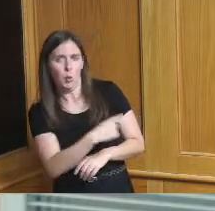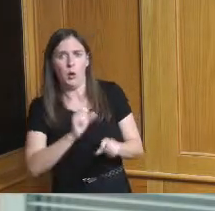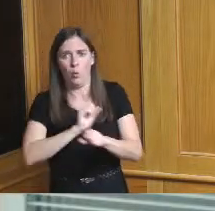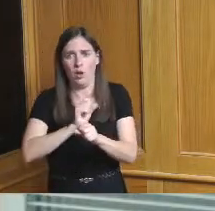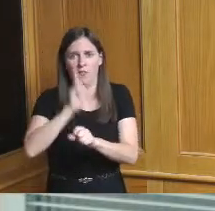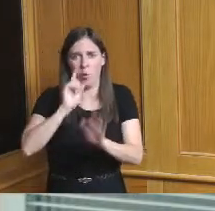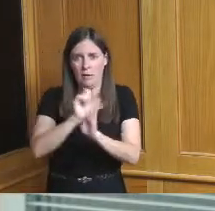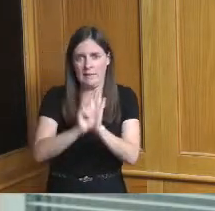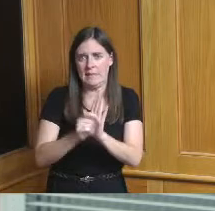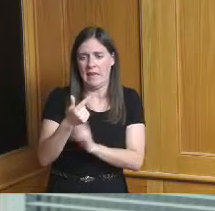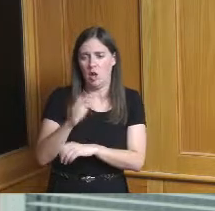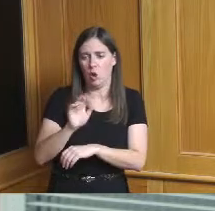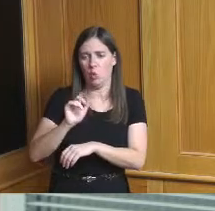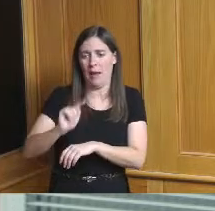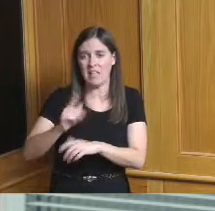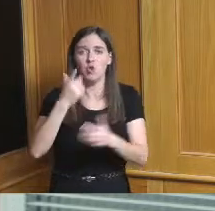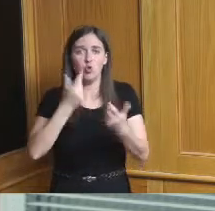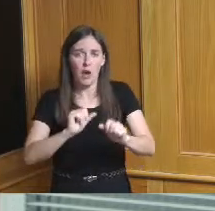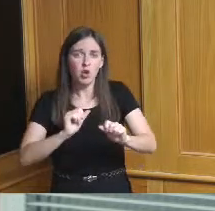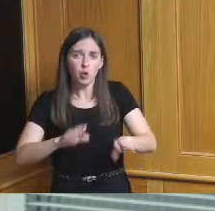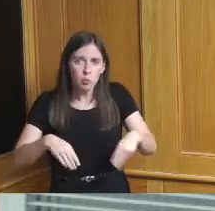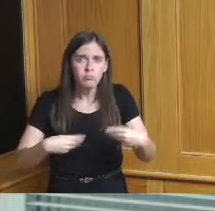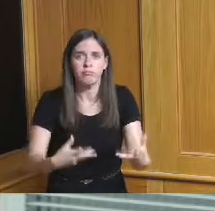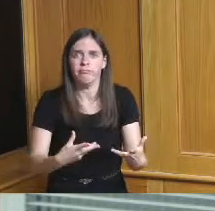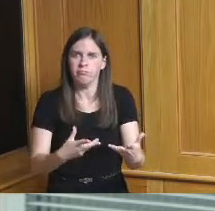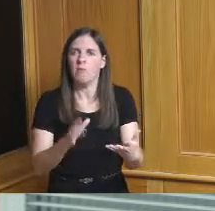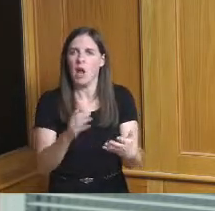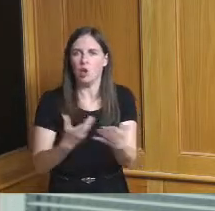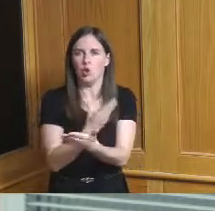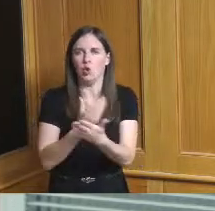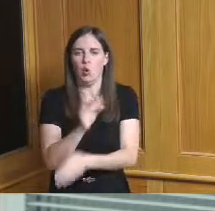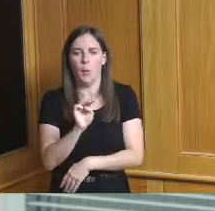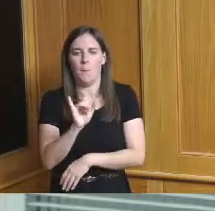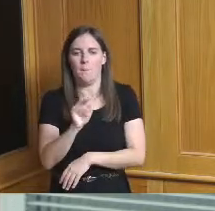put in a minority business development center as a part of a redevelopment project that we're working